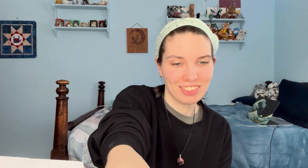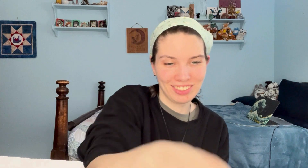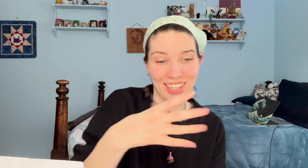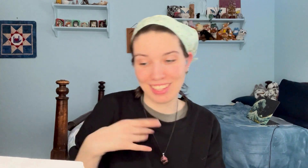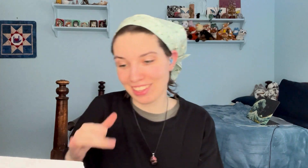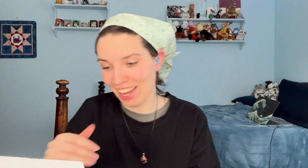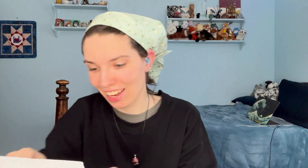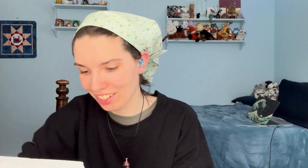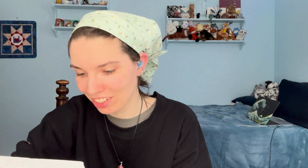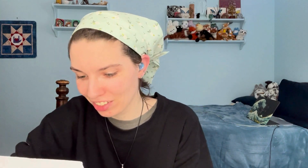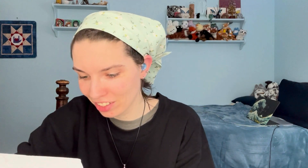I like that!